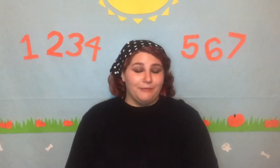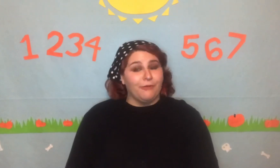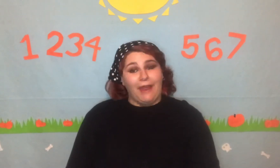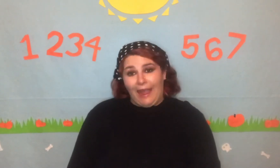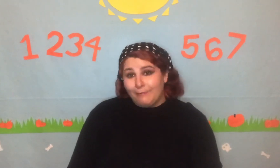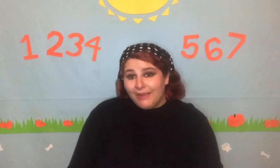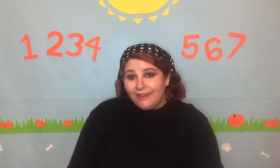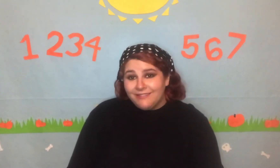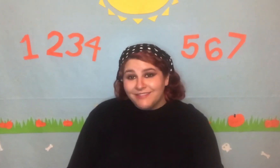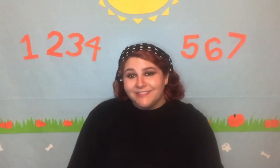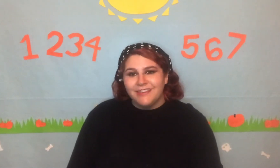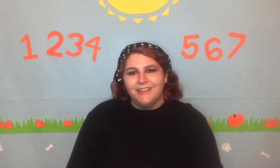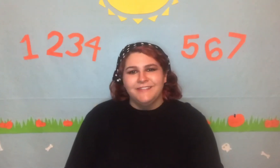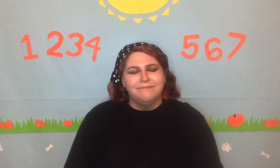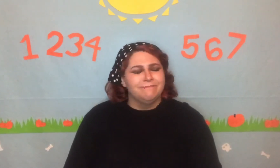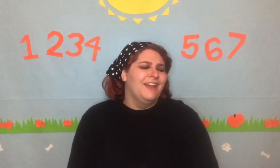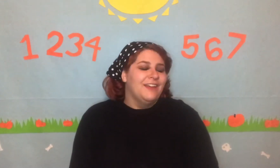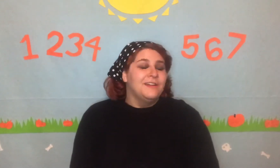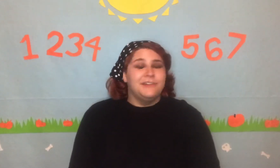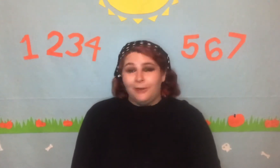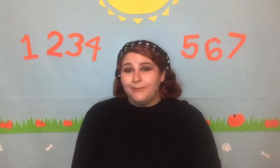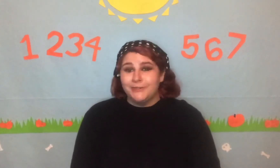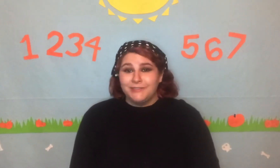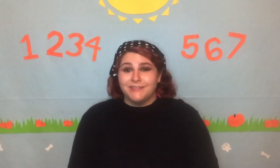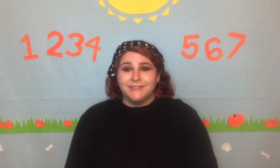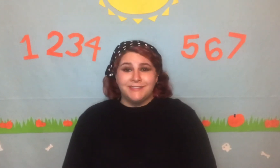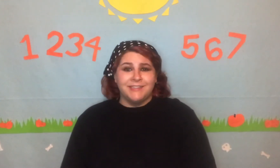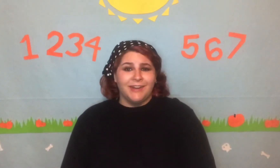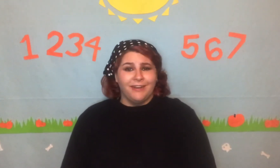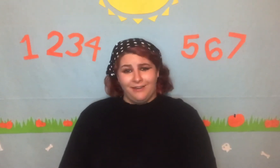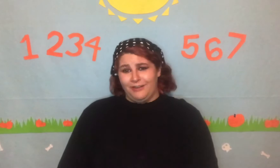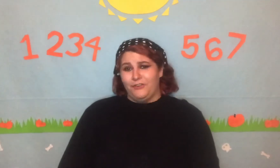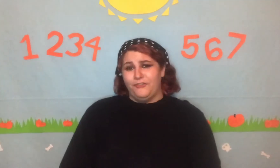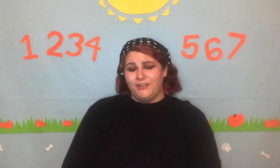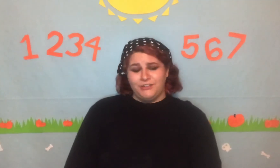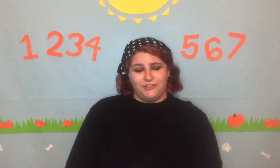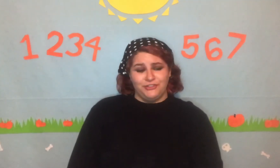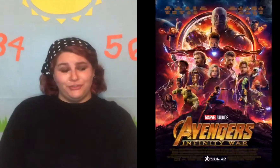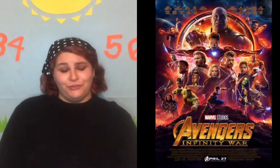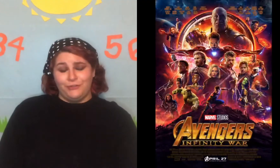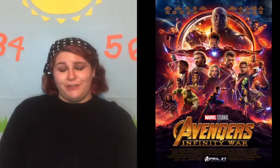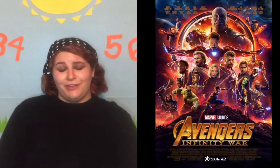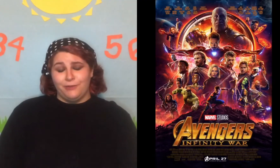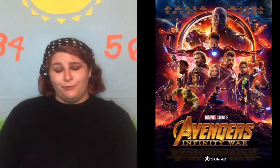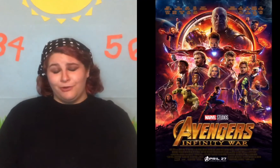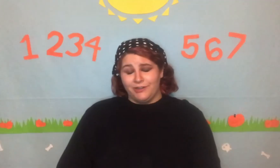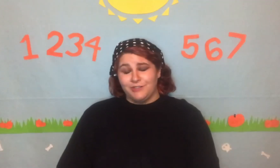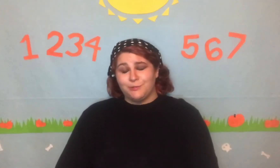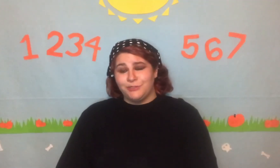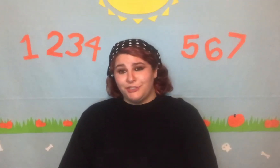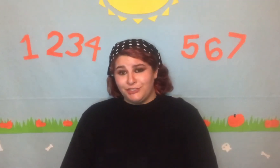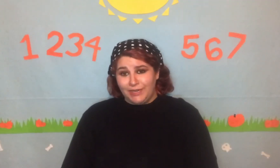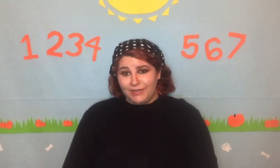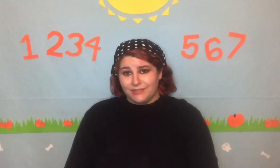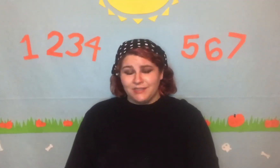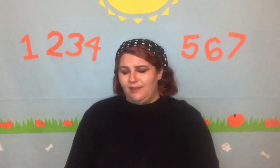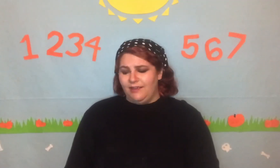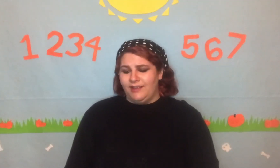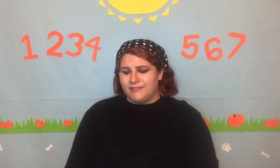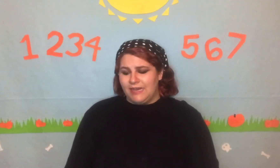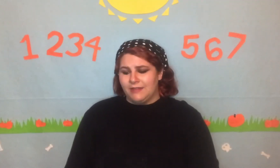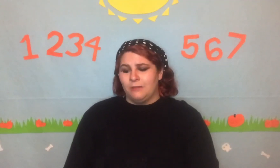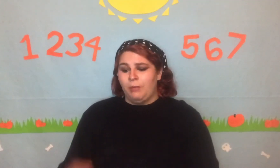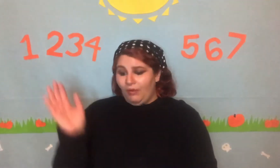what happened. (rewind noise) Number 16, Avengers Infinity war. This one's sh*t. It's like the part